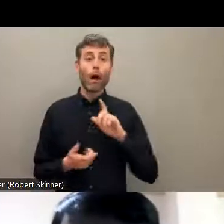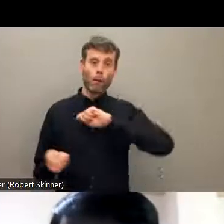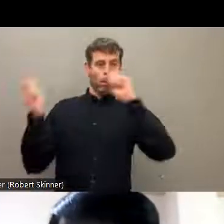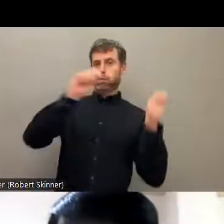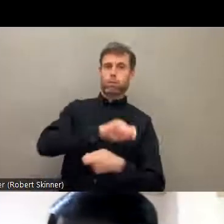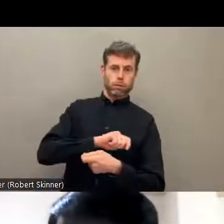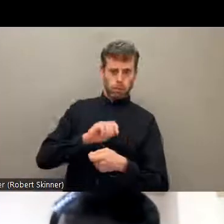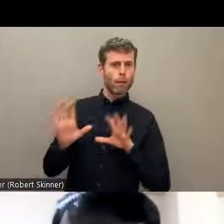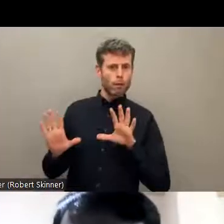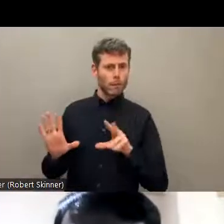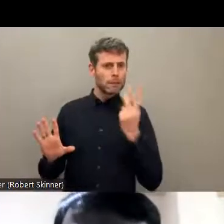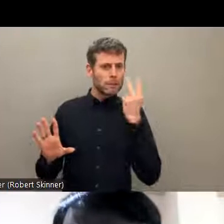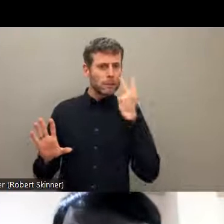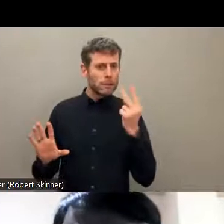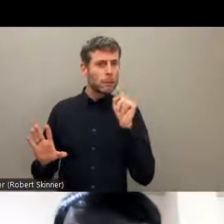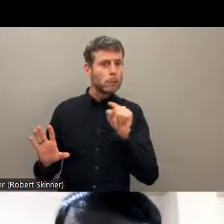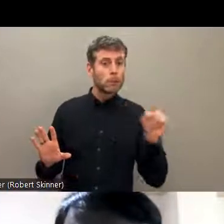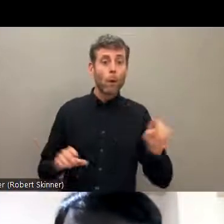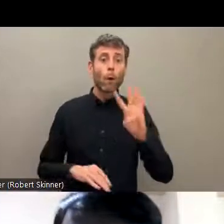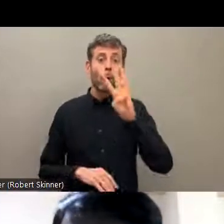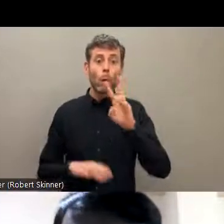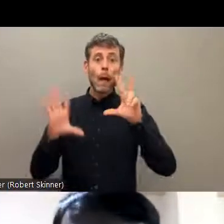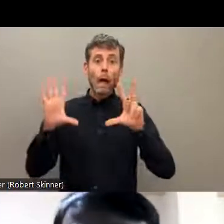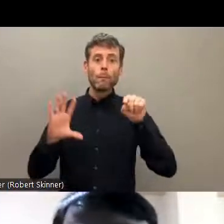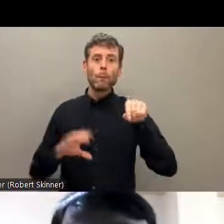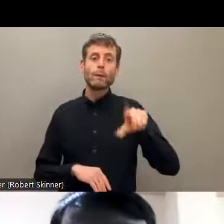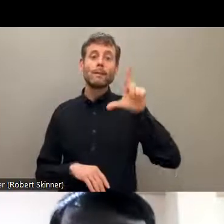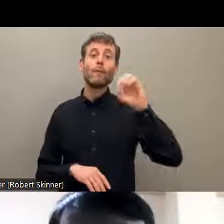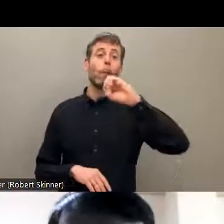based discrimination during the COVID, while distributing